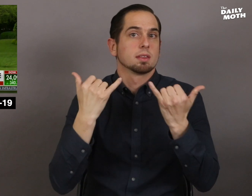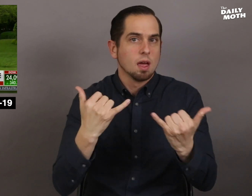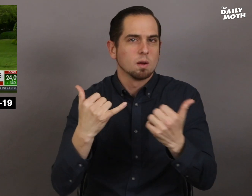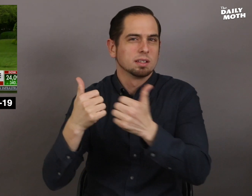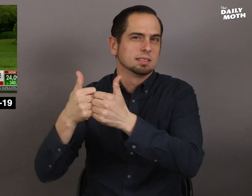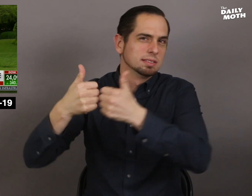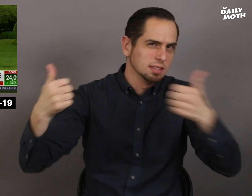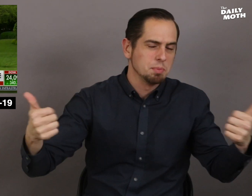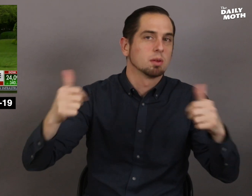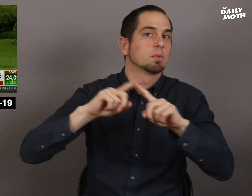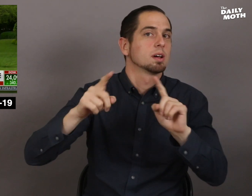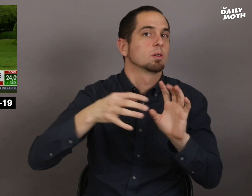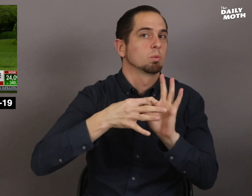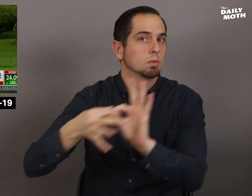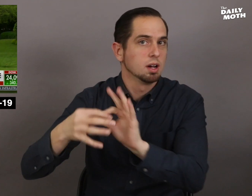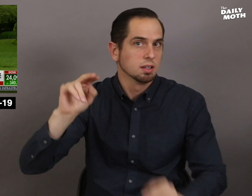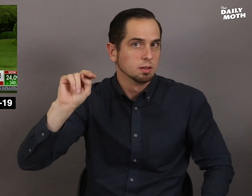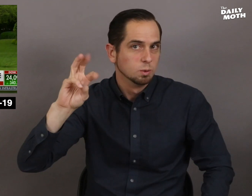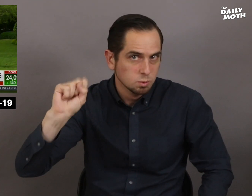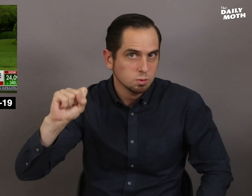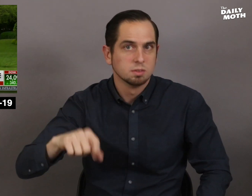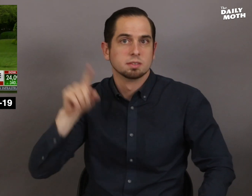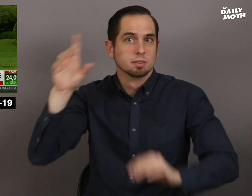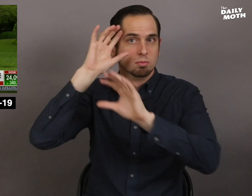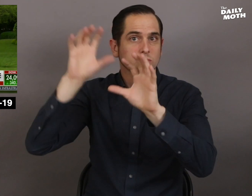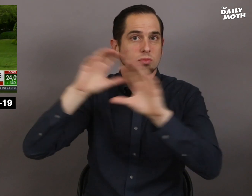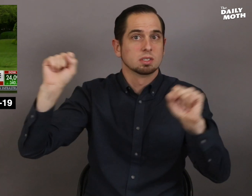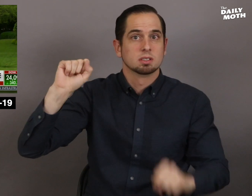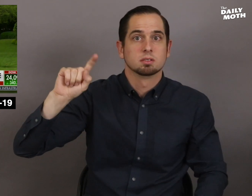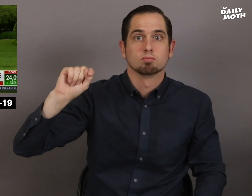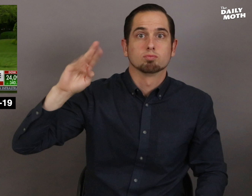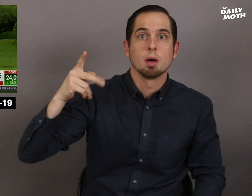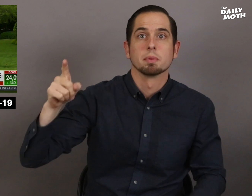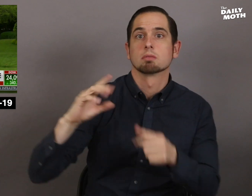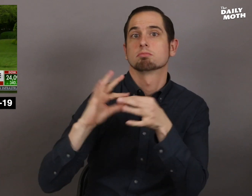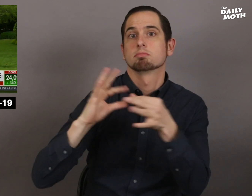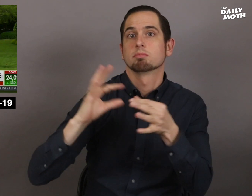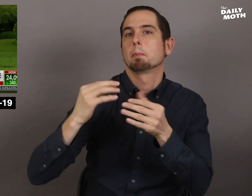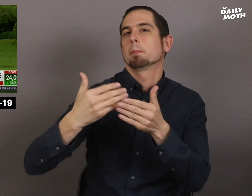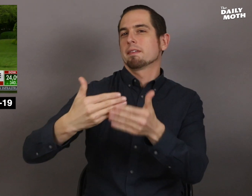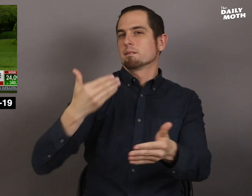In separate but related news, President Trump said